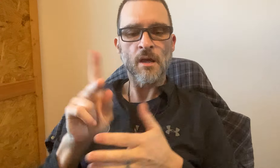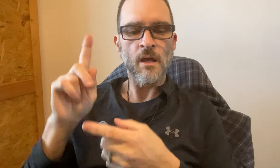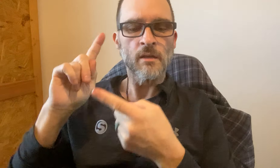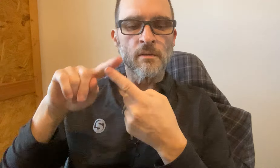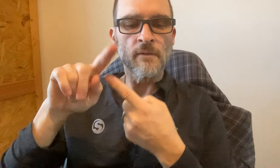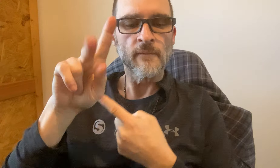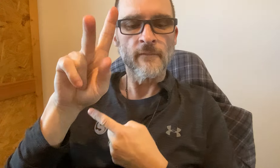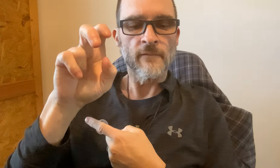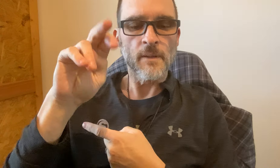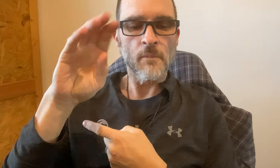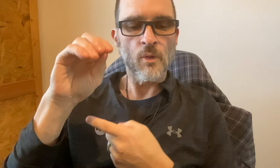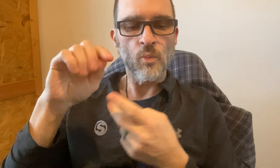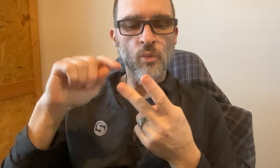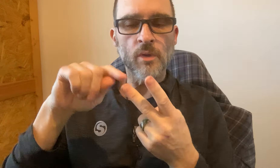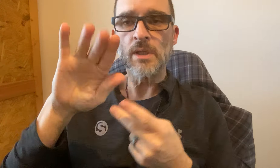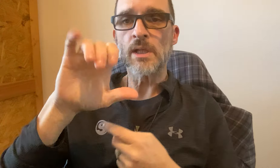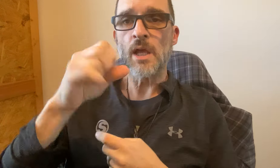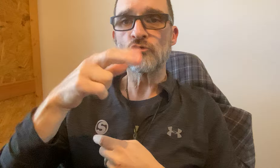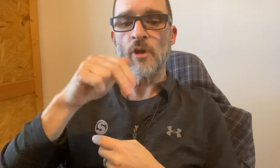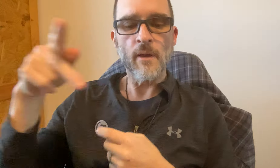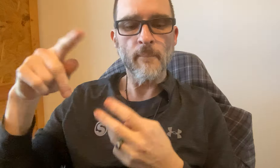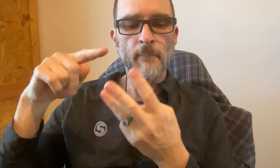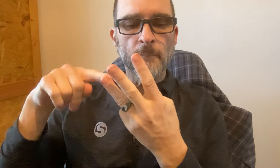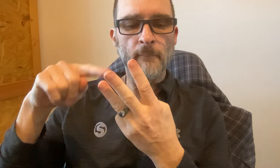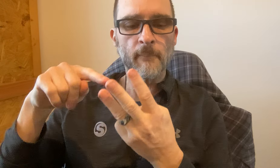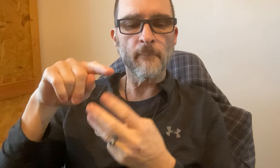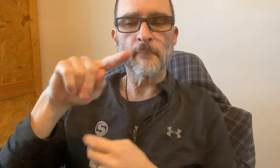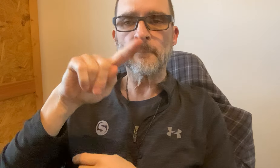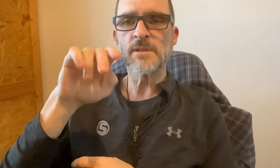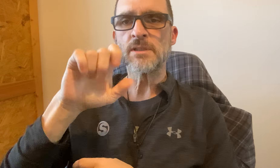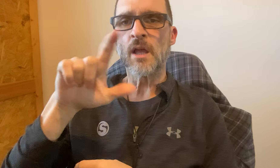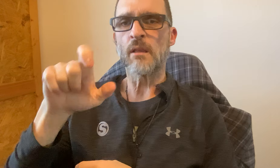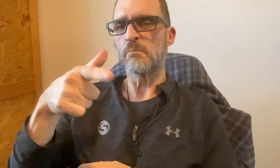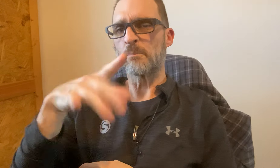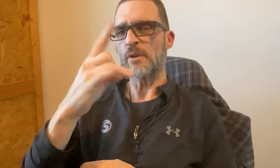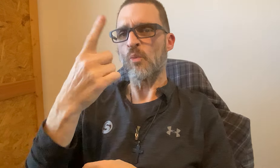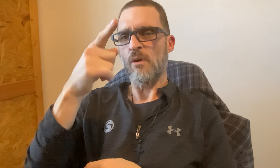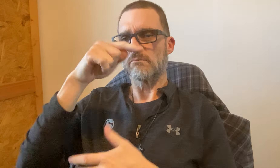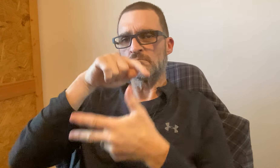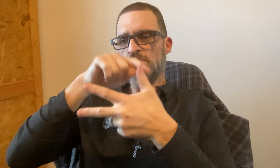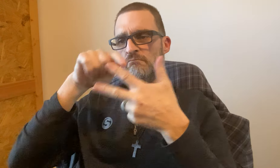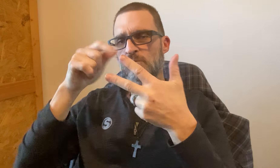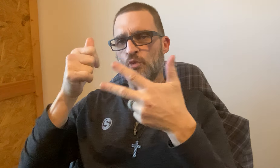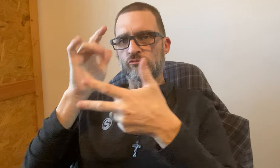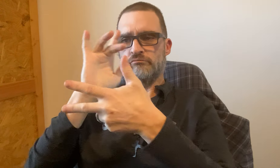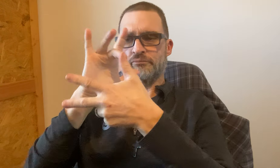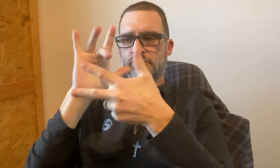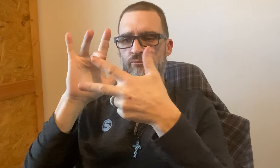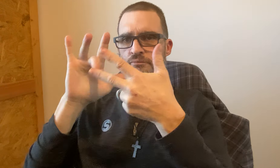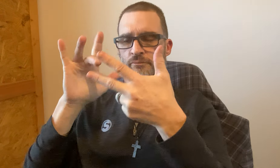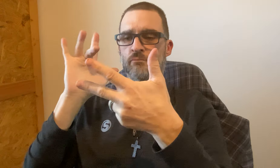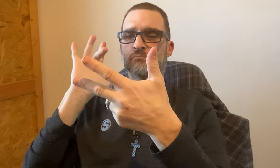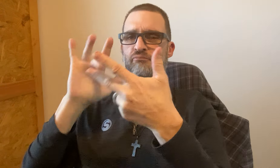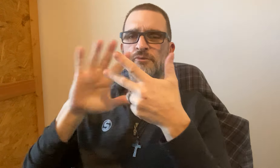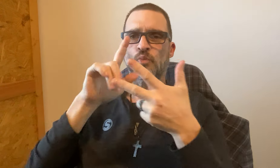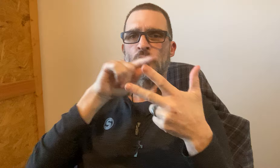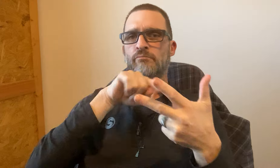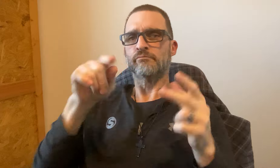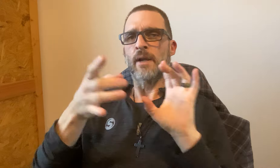Whichever you prefer to pay - Venmo, CashApp, Zelle You pick 1 of the 3 choices.